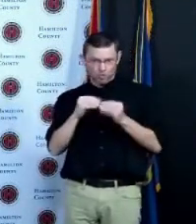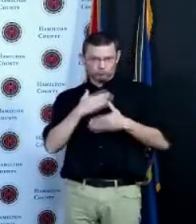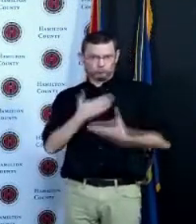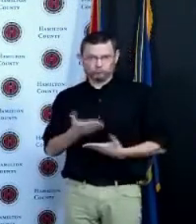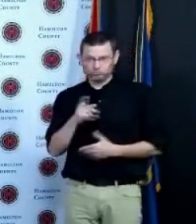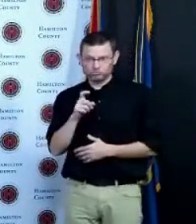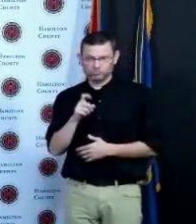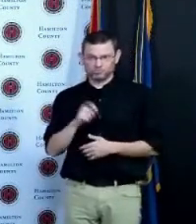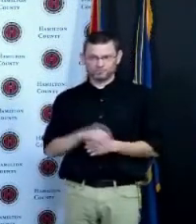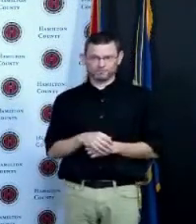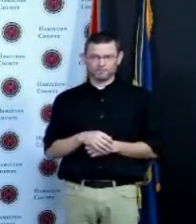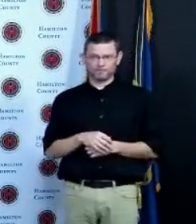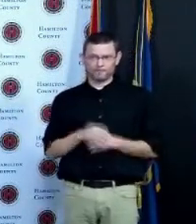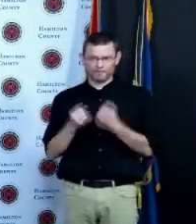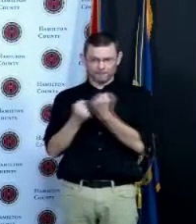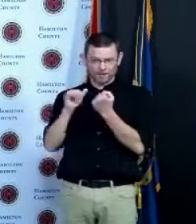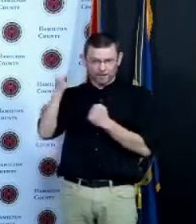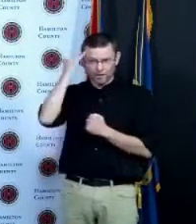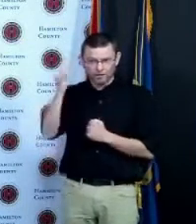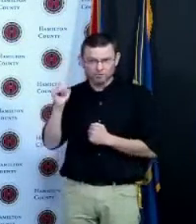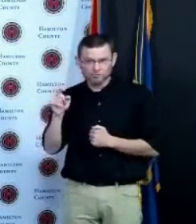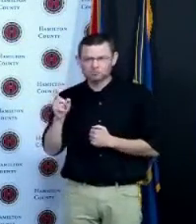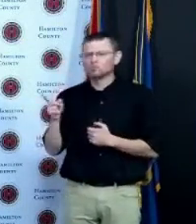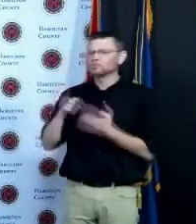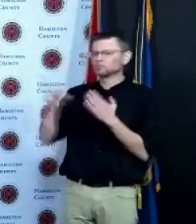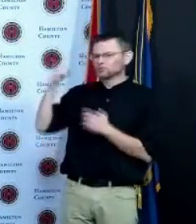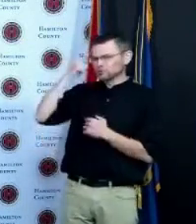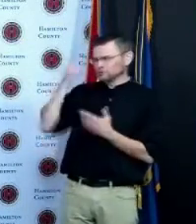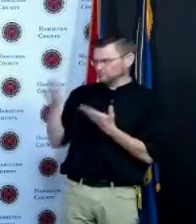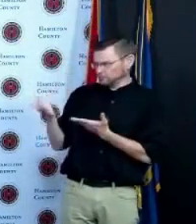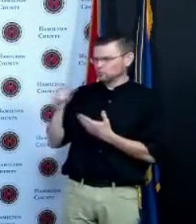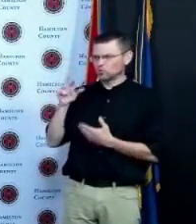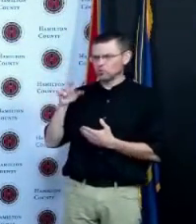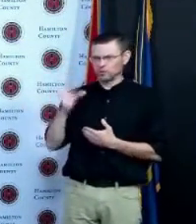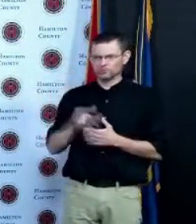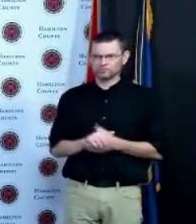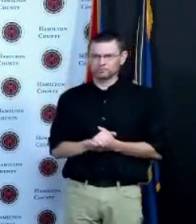or just out of curiosity what do you think about those conversations we often pay people to do the